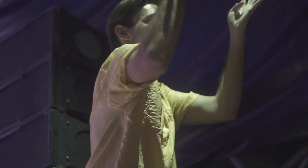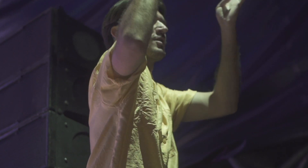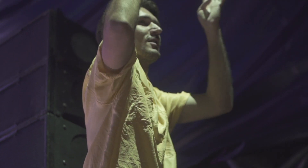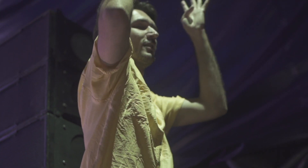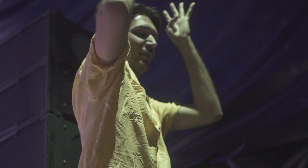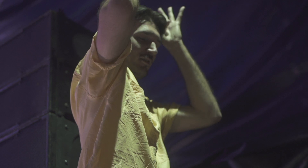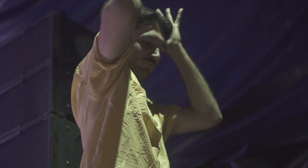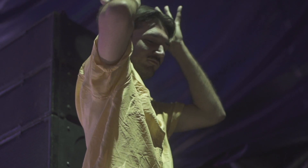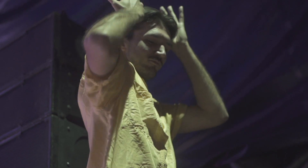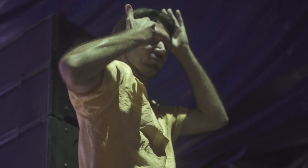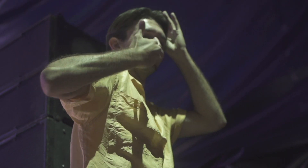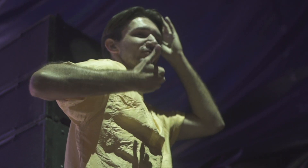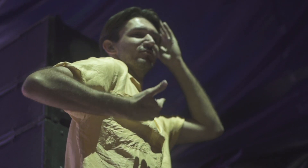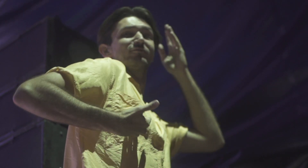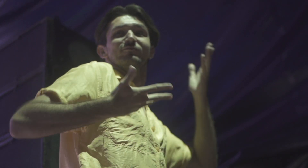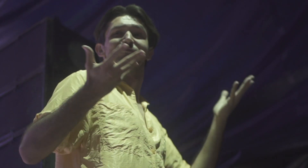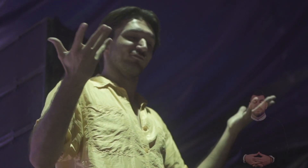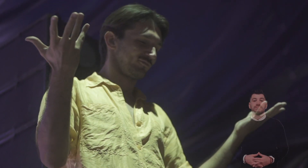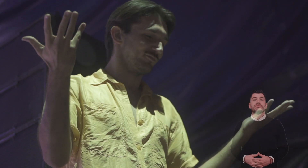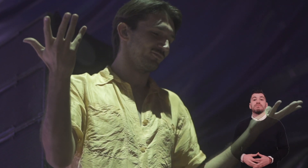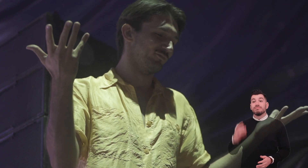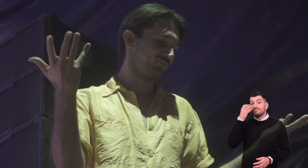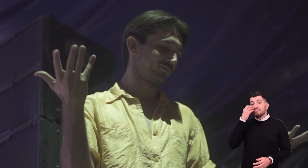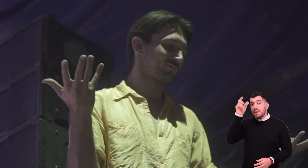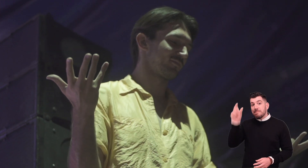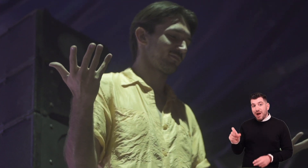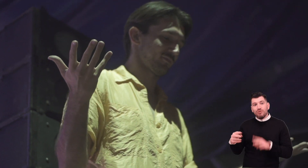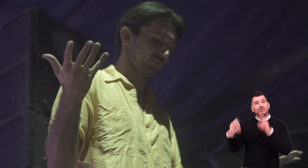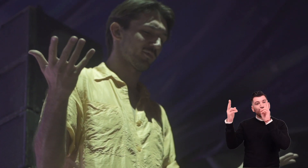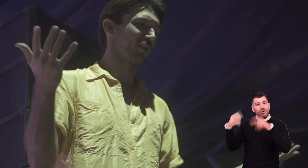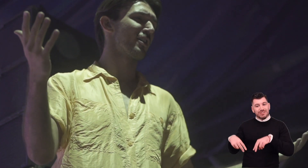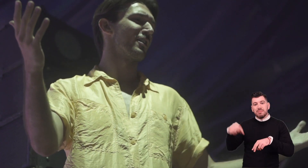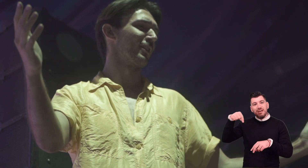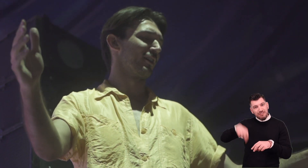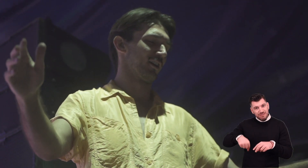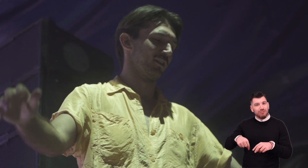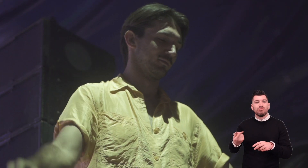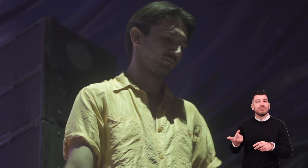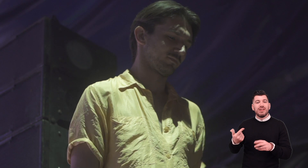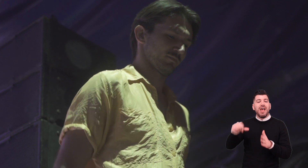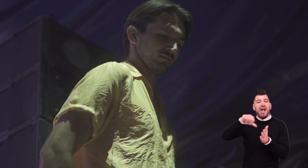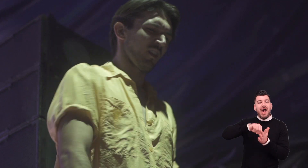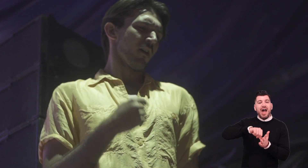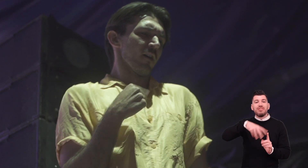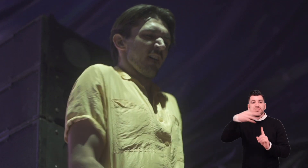(singing) Angeliki Grigoropoulou: I met Panos at this year's Athens Pride Festival, where I saw him dancing